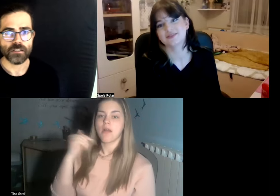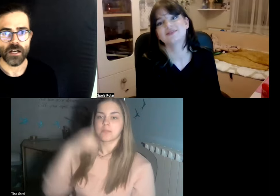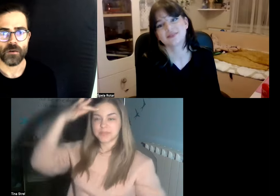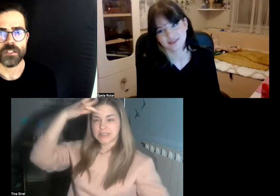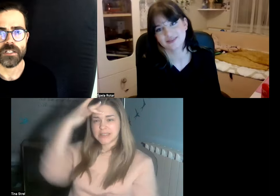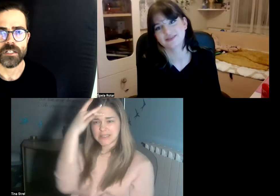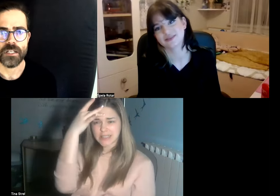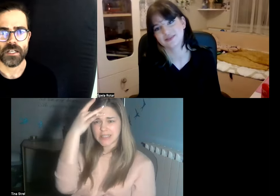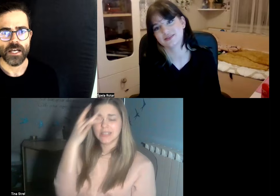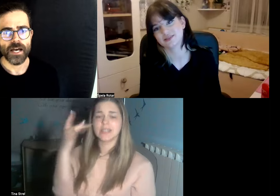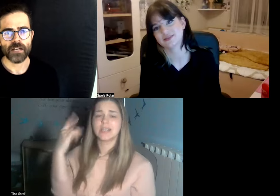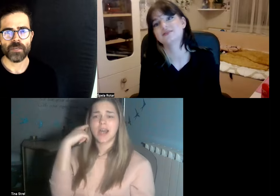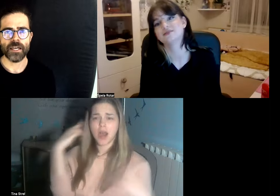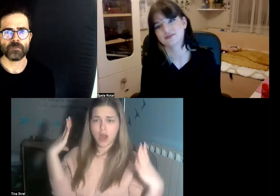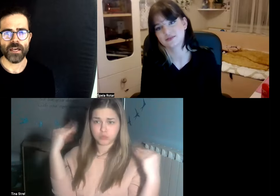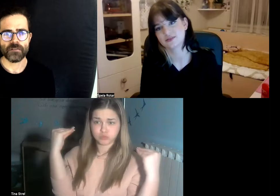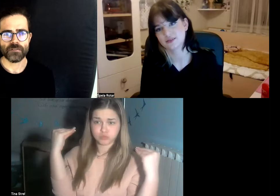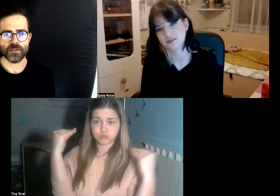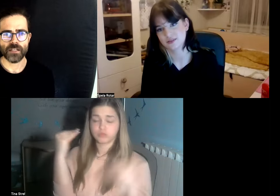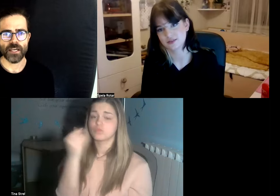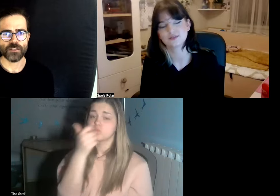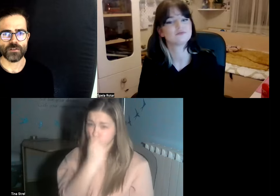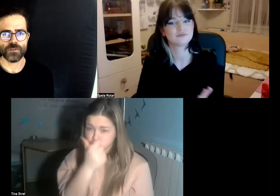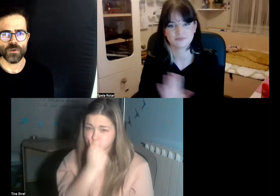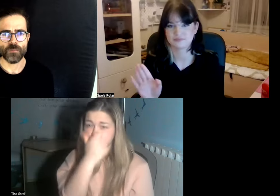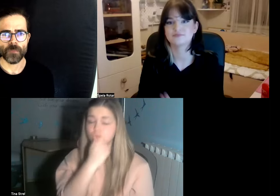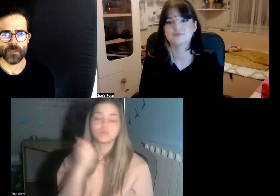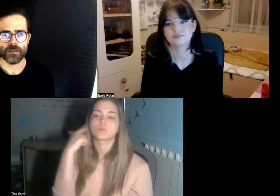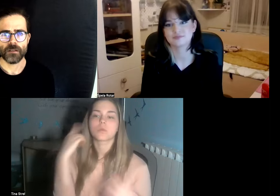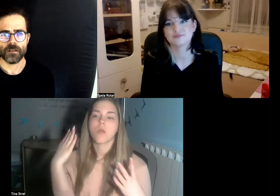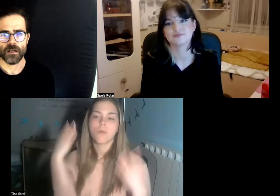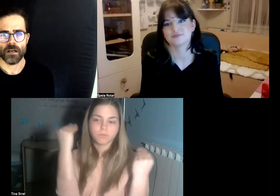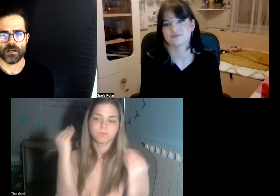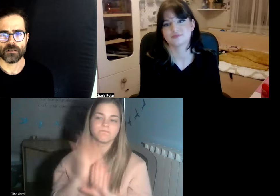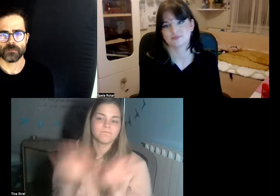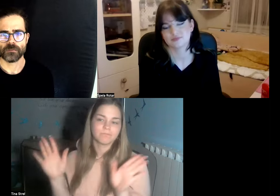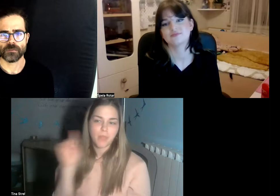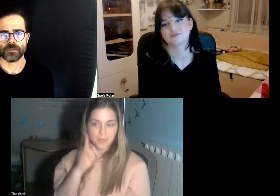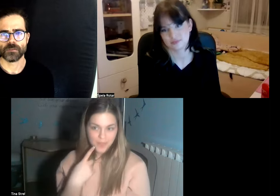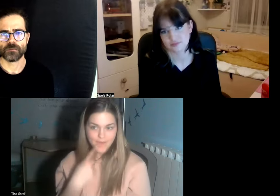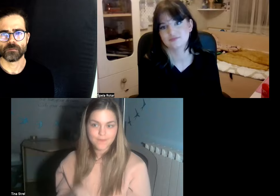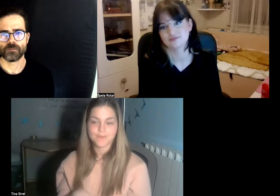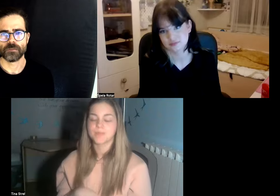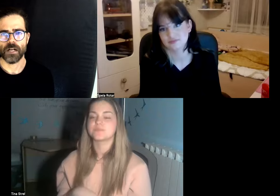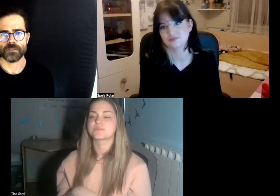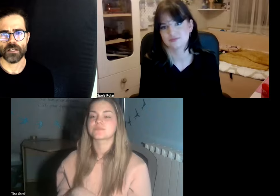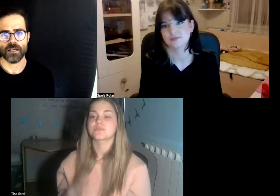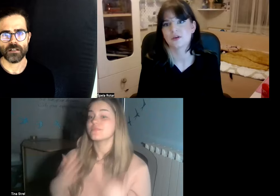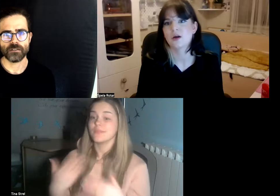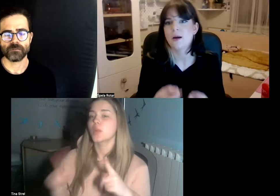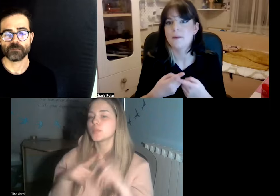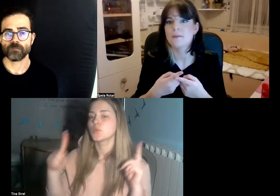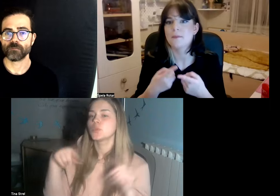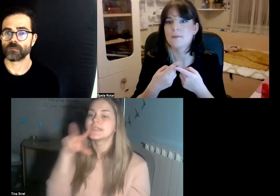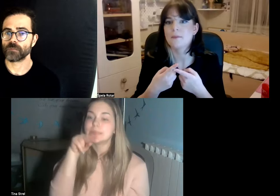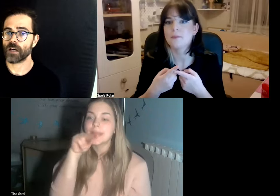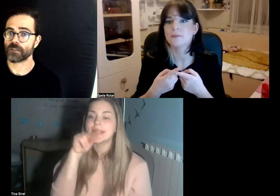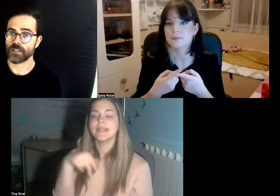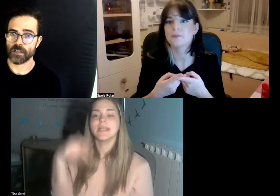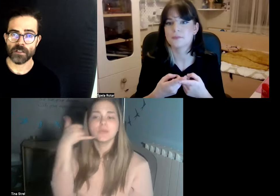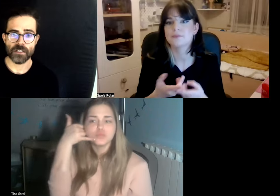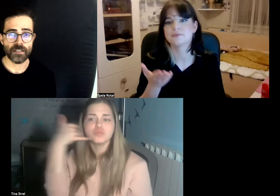I was I became deaf at the age of two after serious illness